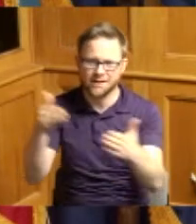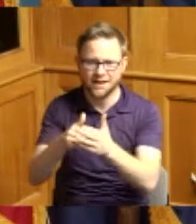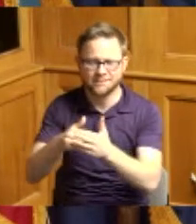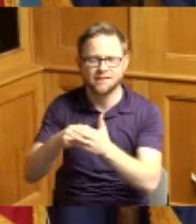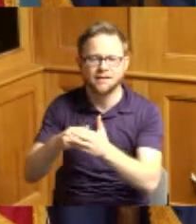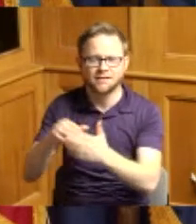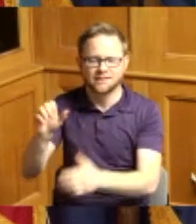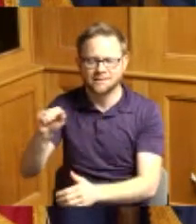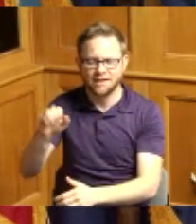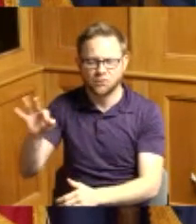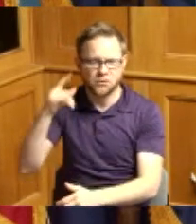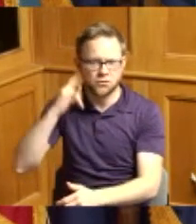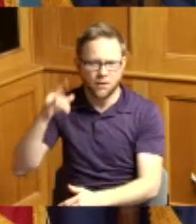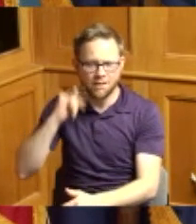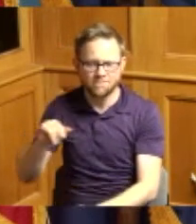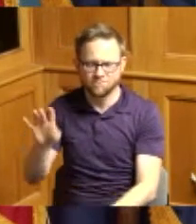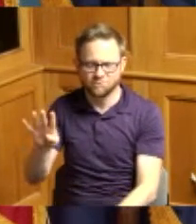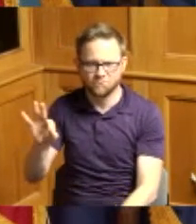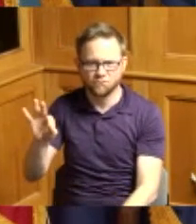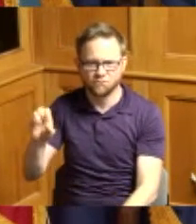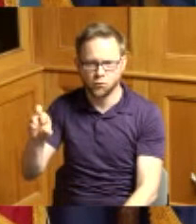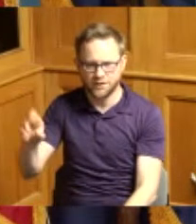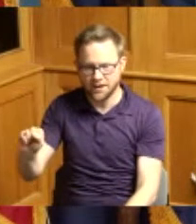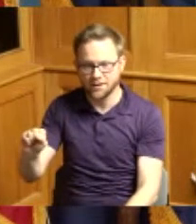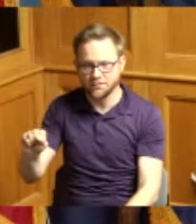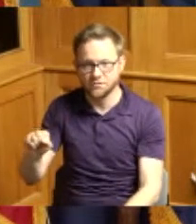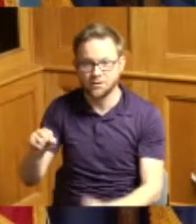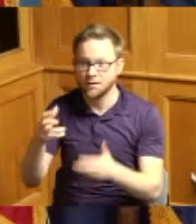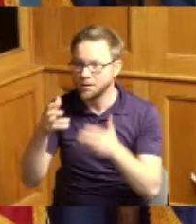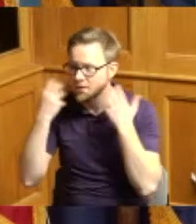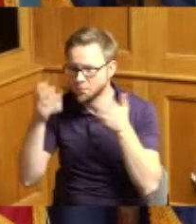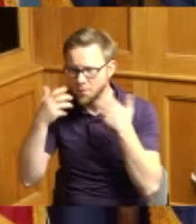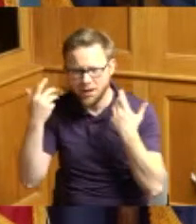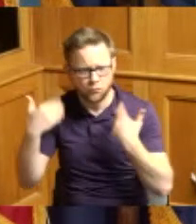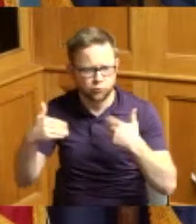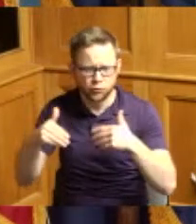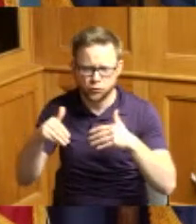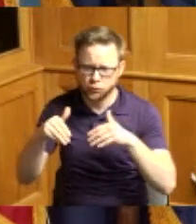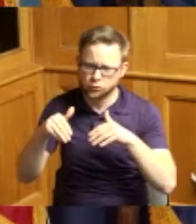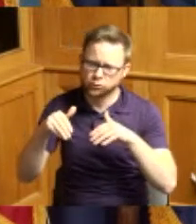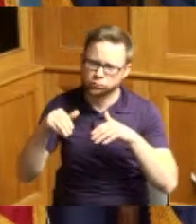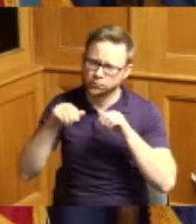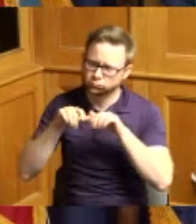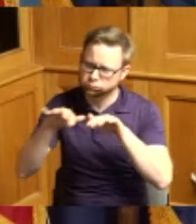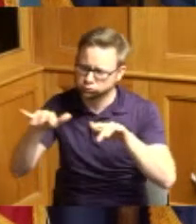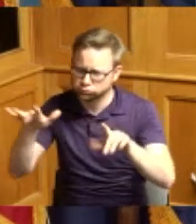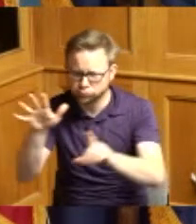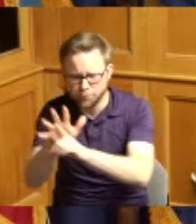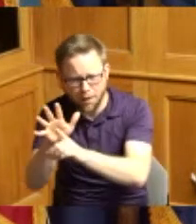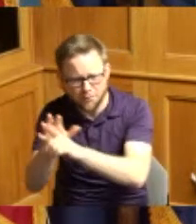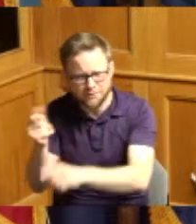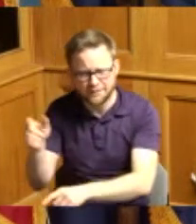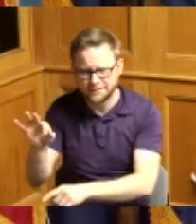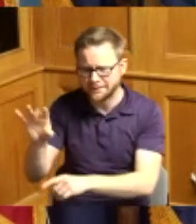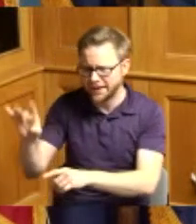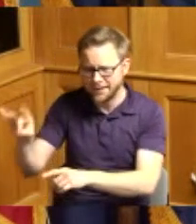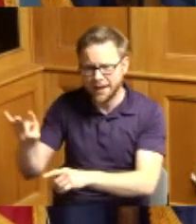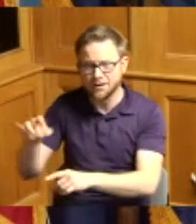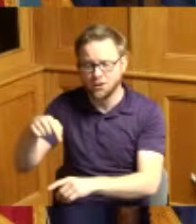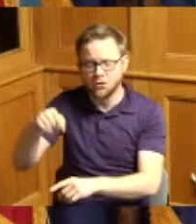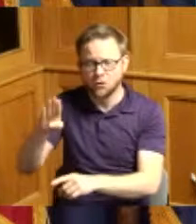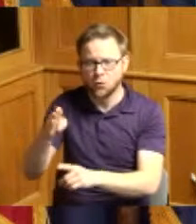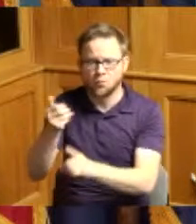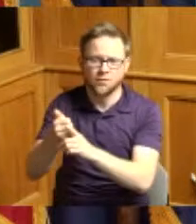and whereas the Bengals took the football world by storm in 1988 with MVP quarterback Boomer Esiason